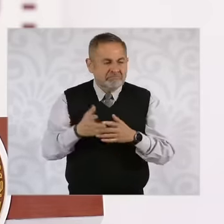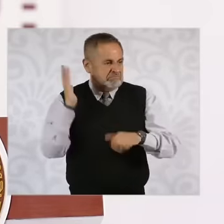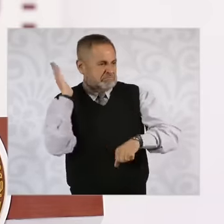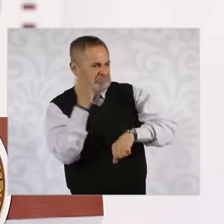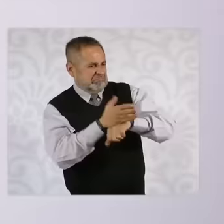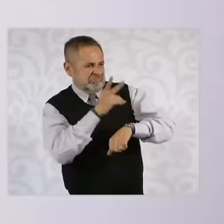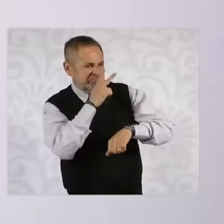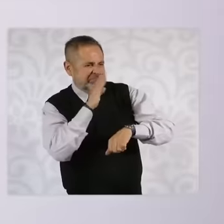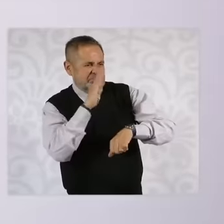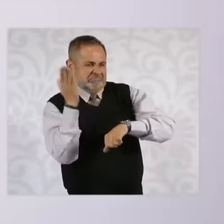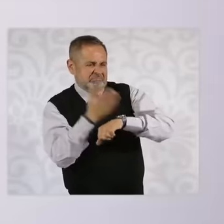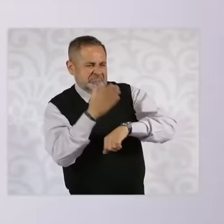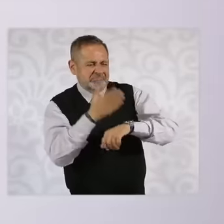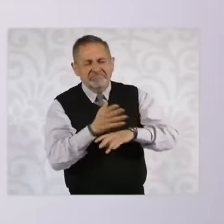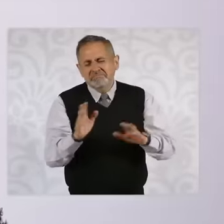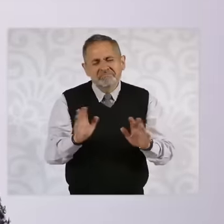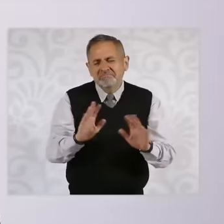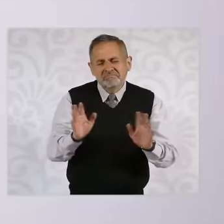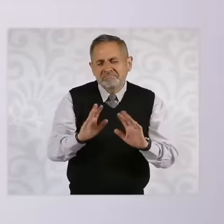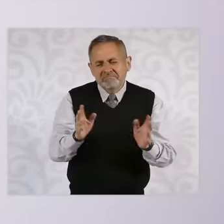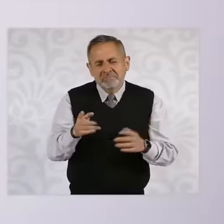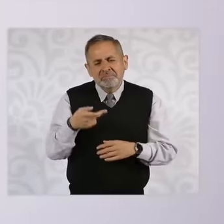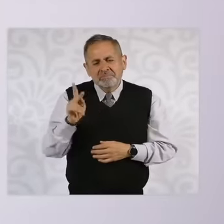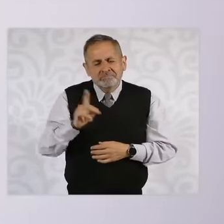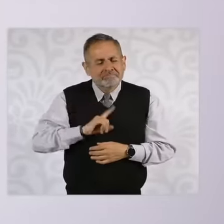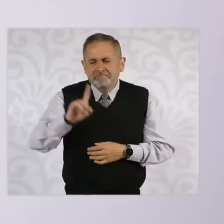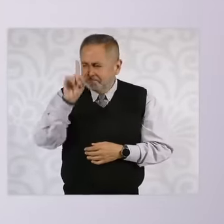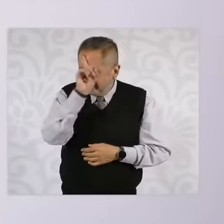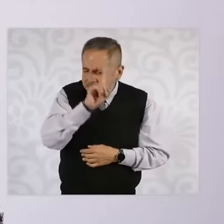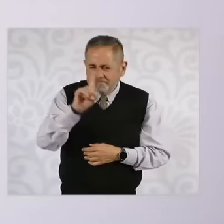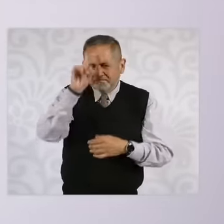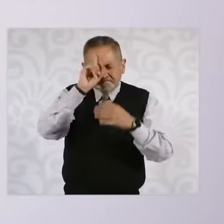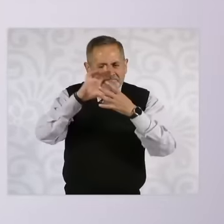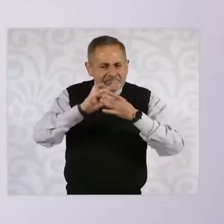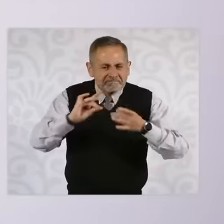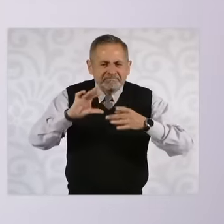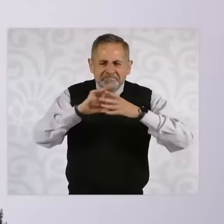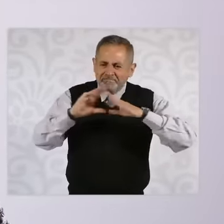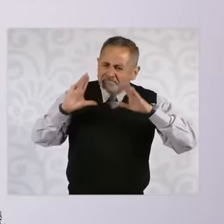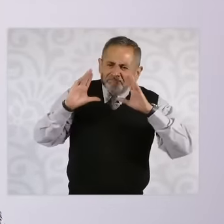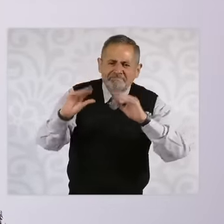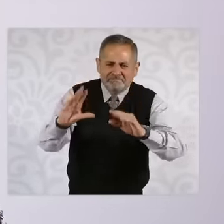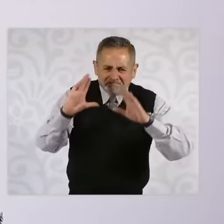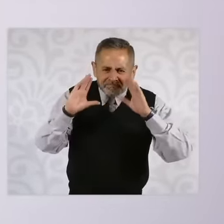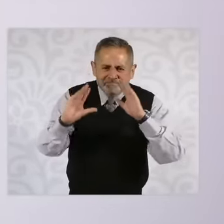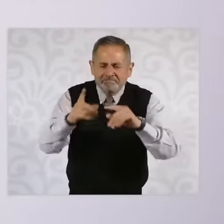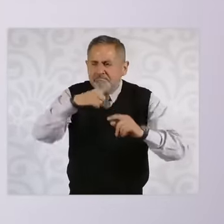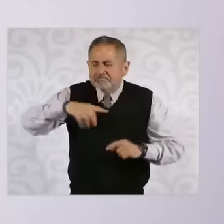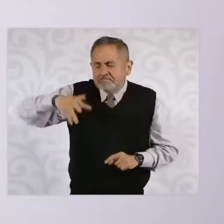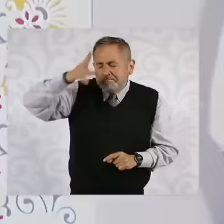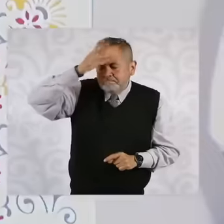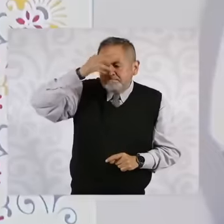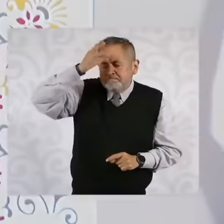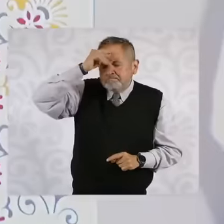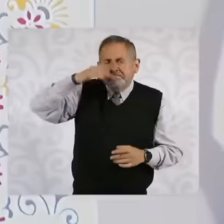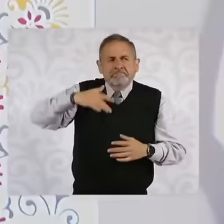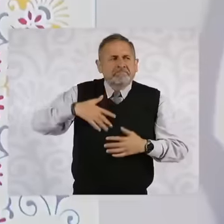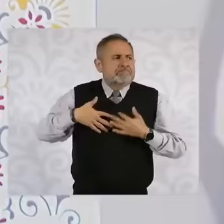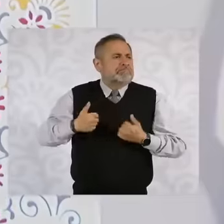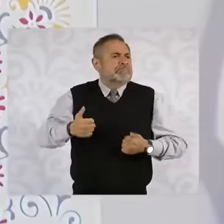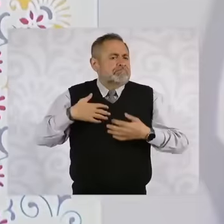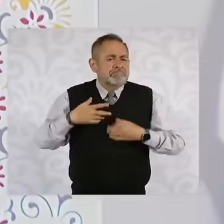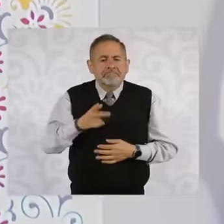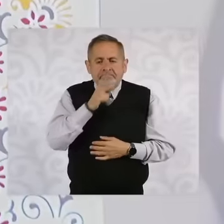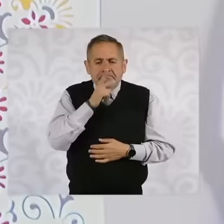mother, but to the extent that we educate, we train, Well, dads and moms are not going to send